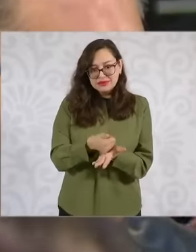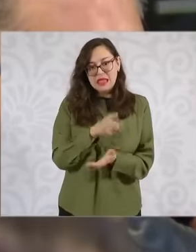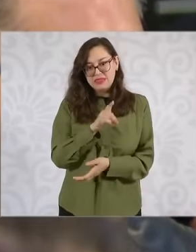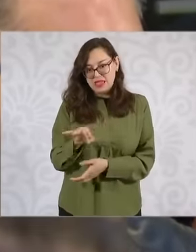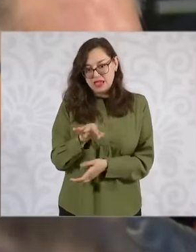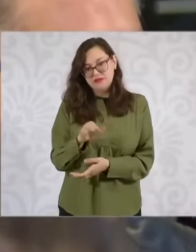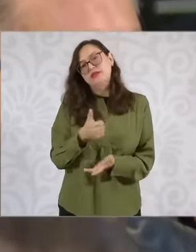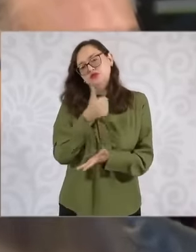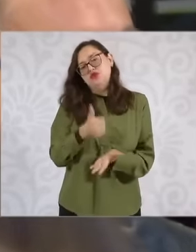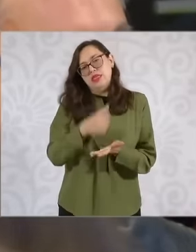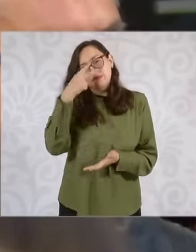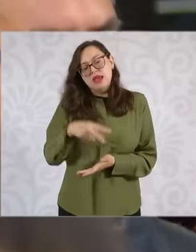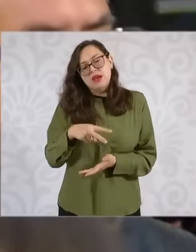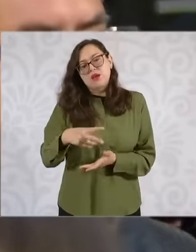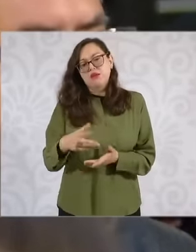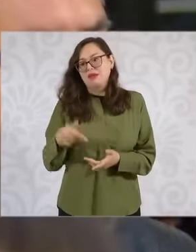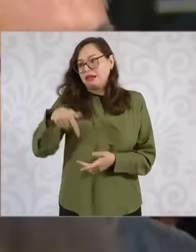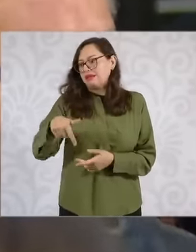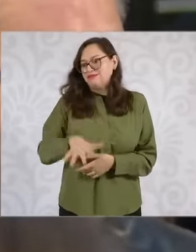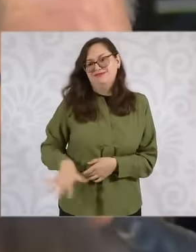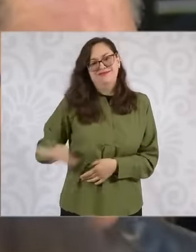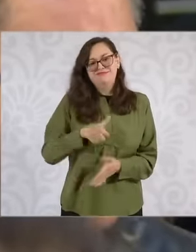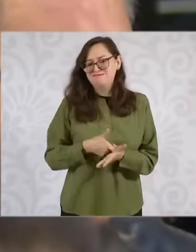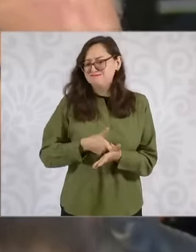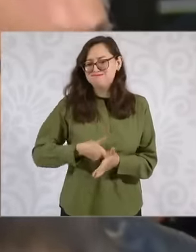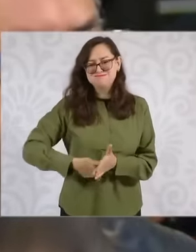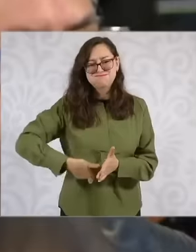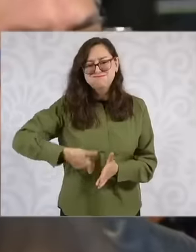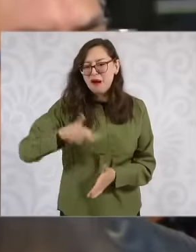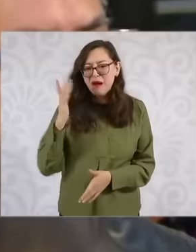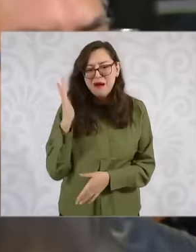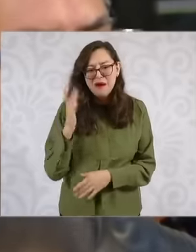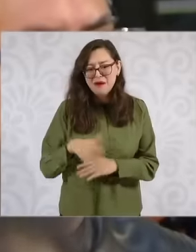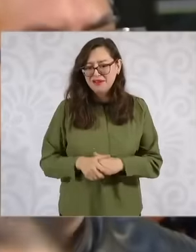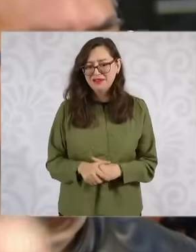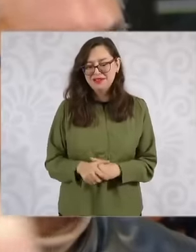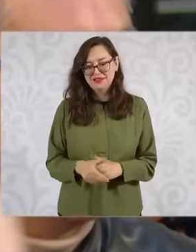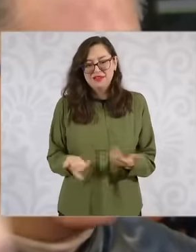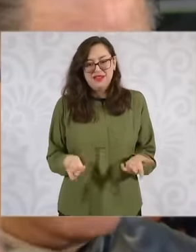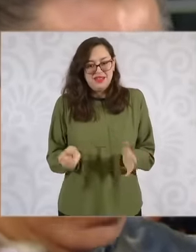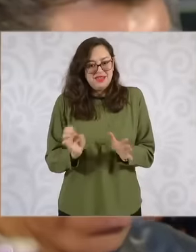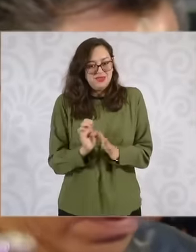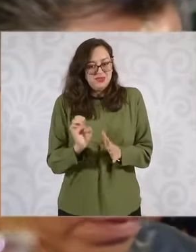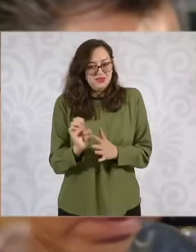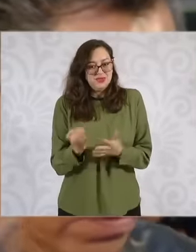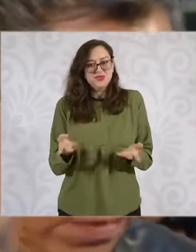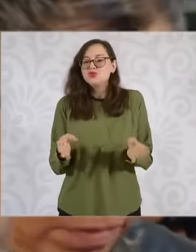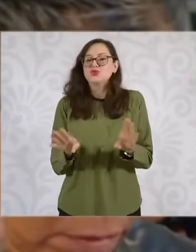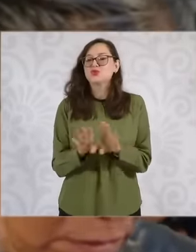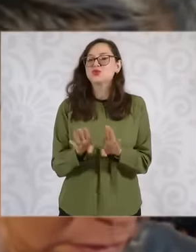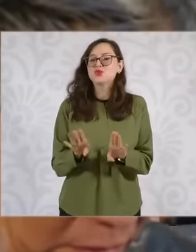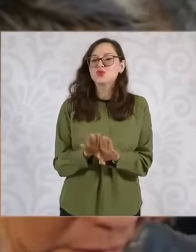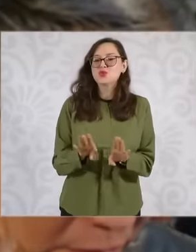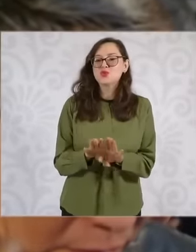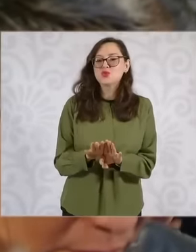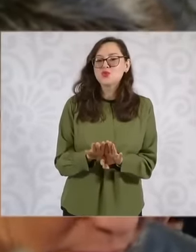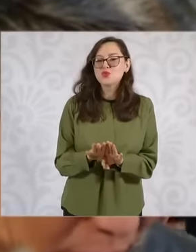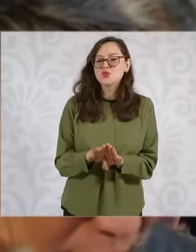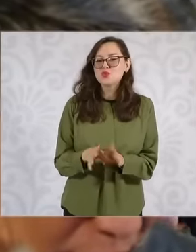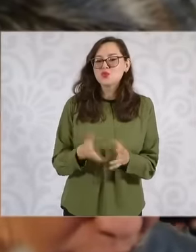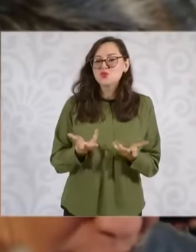of Mexico City it is very expensive. So my question is, eh, if you want to do precisely this dynamic of